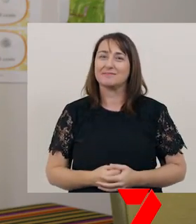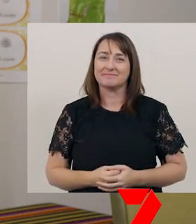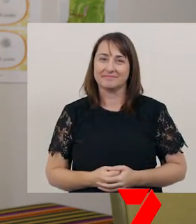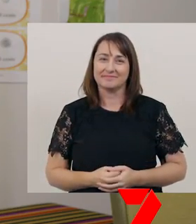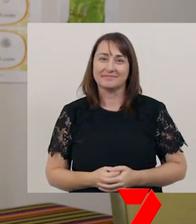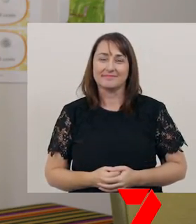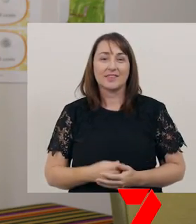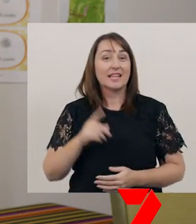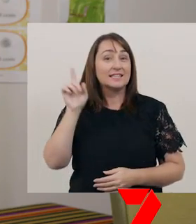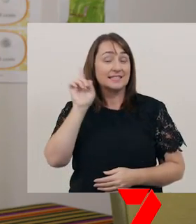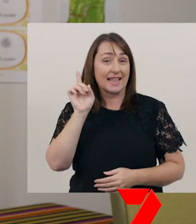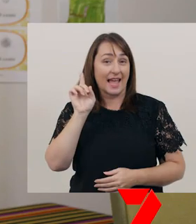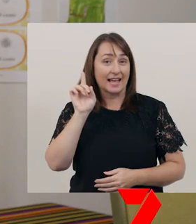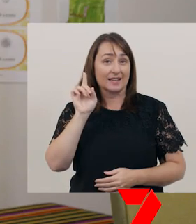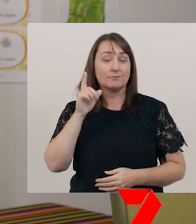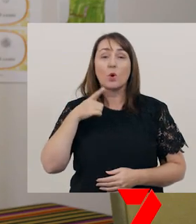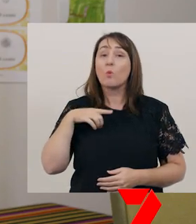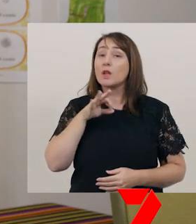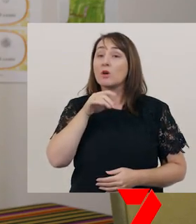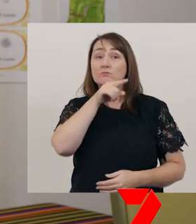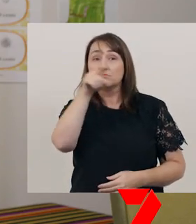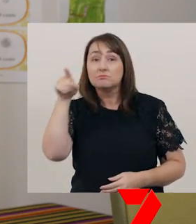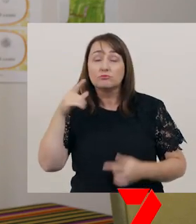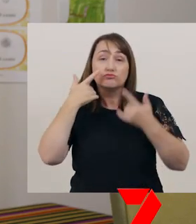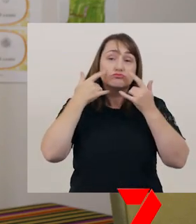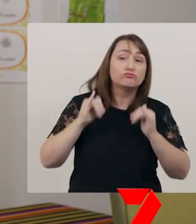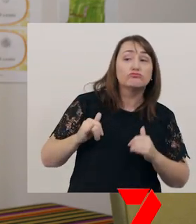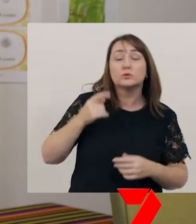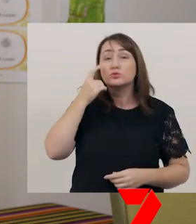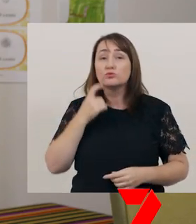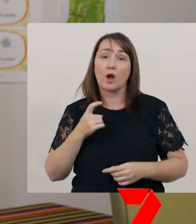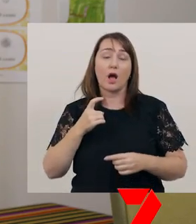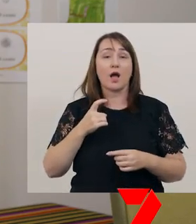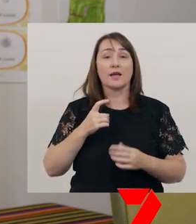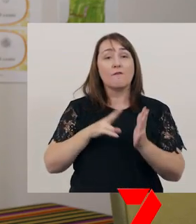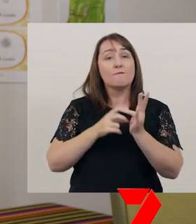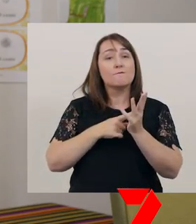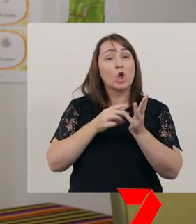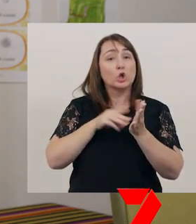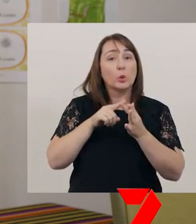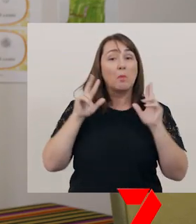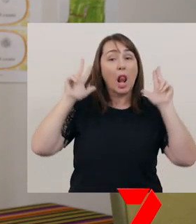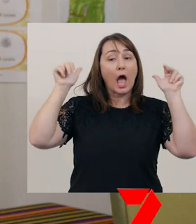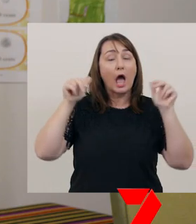Today, why don’t you experiment with volume, pitch, pace, tone, and pausing,